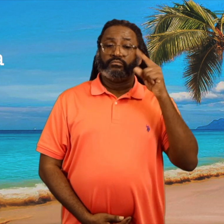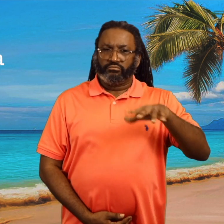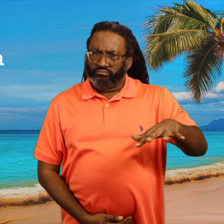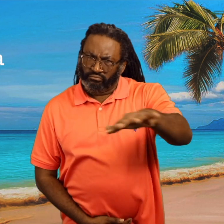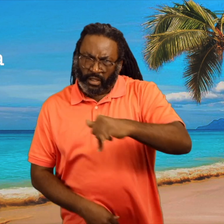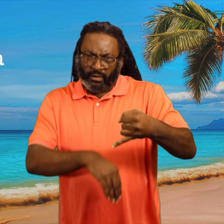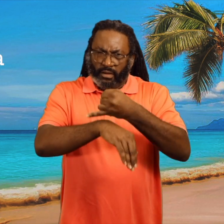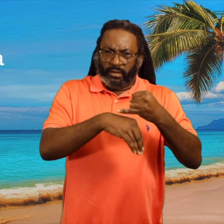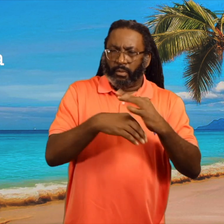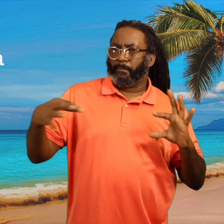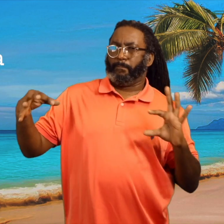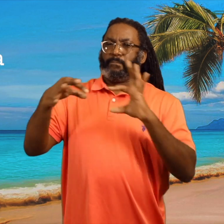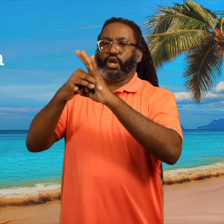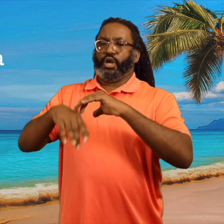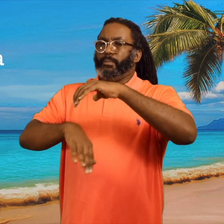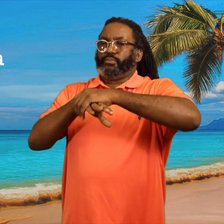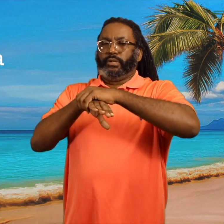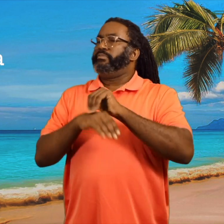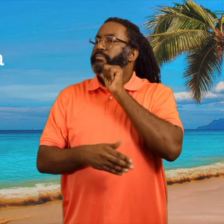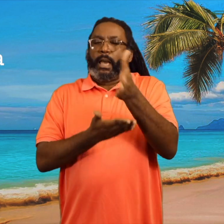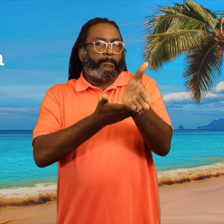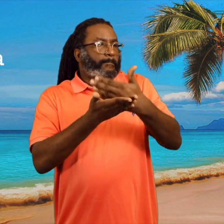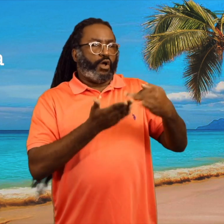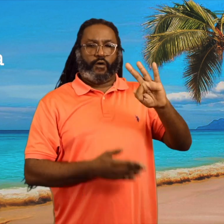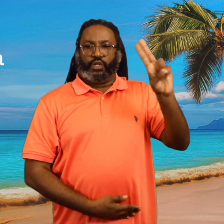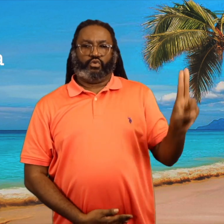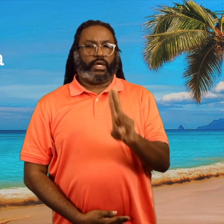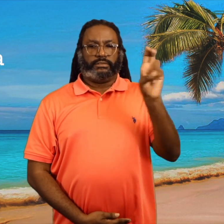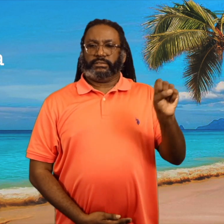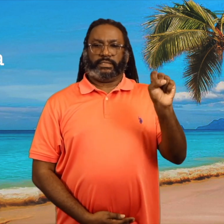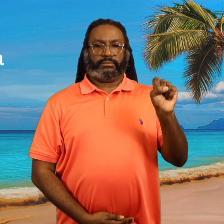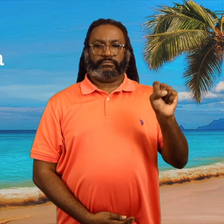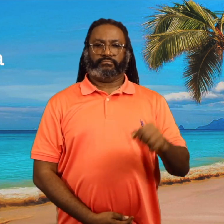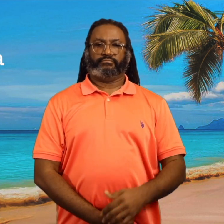It's a territory of Britain and not a part of the United States.